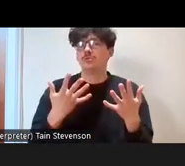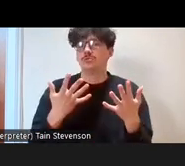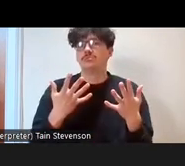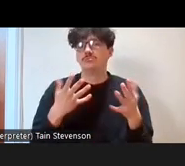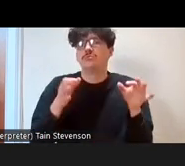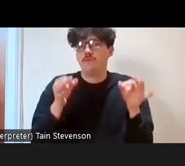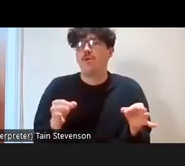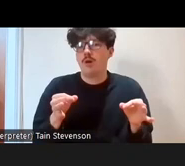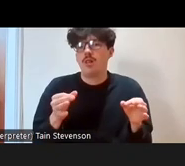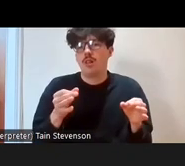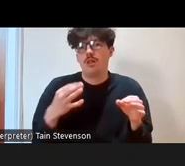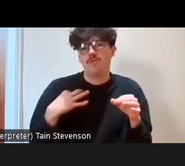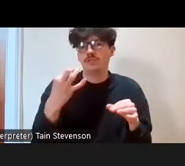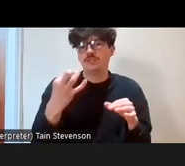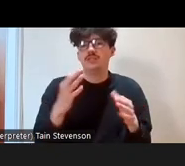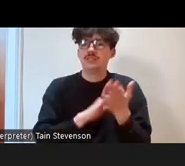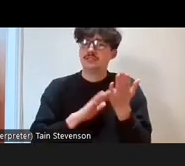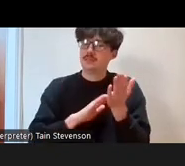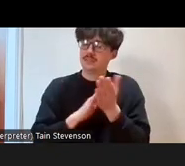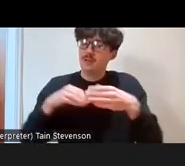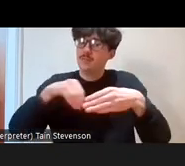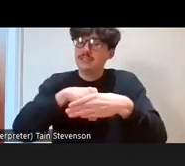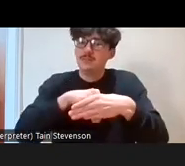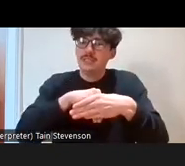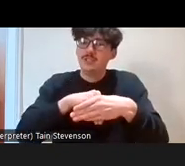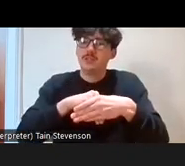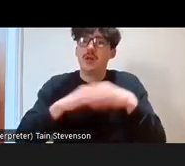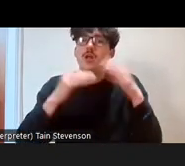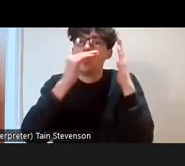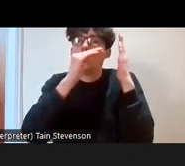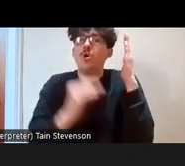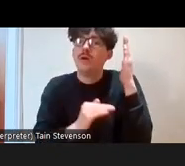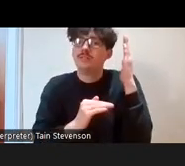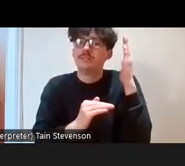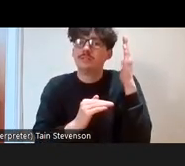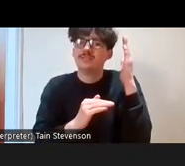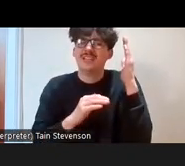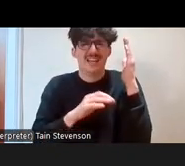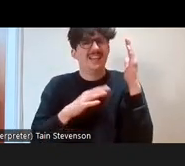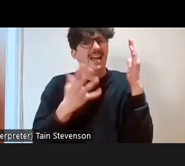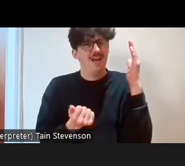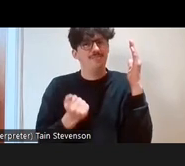So although the participation rates are lowest, and they have been since the Scottish Household Survey